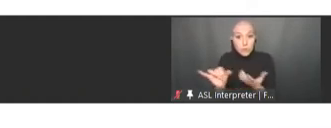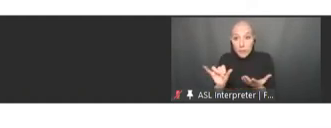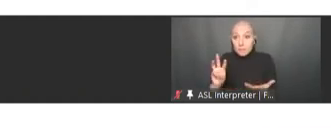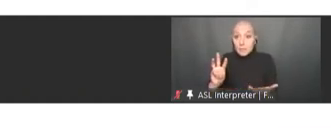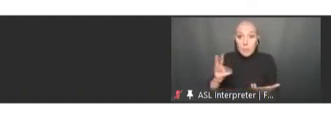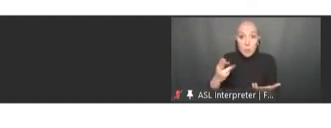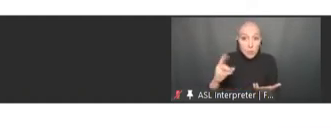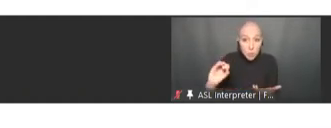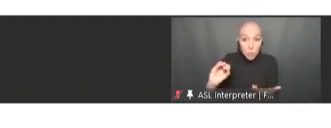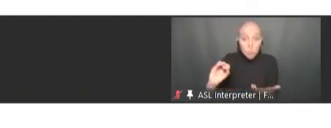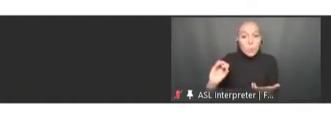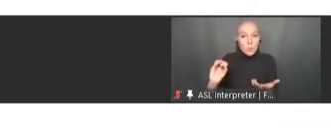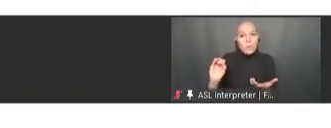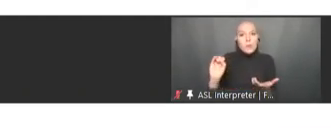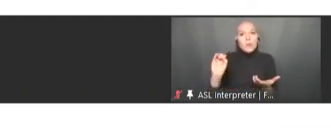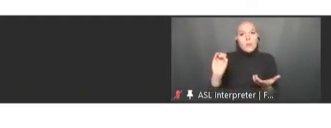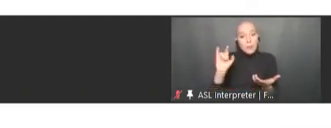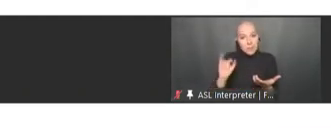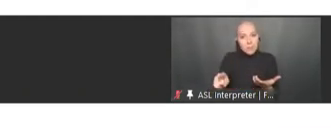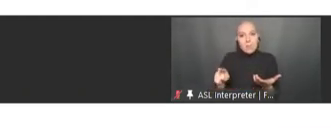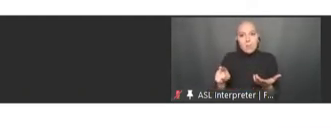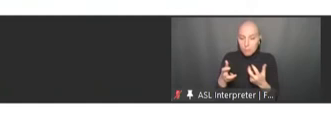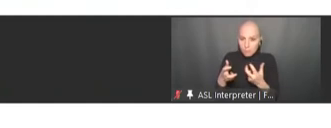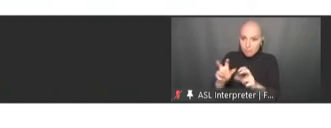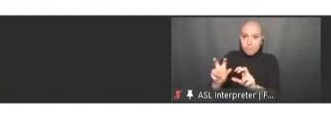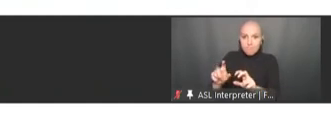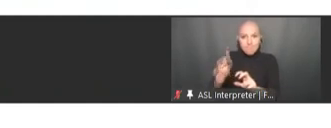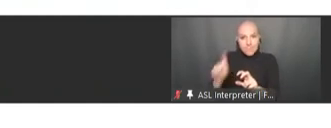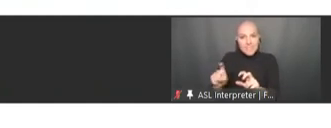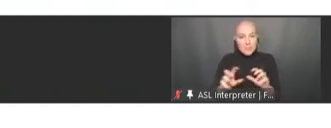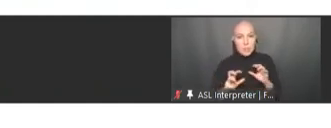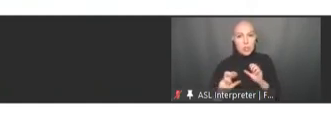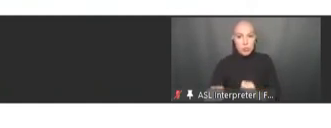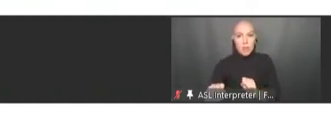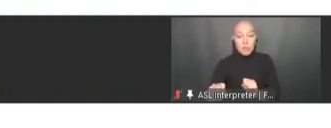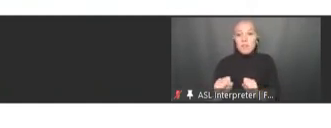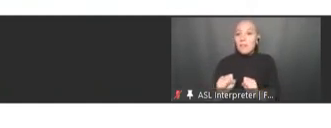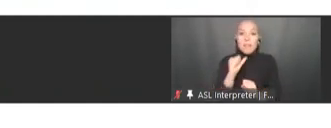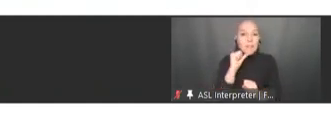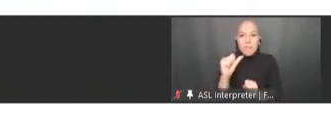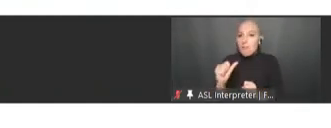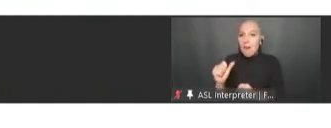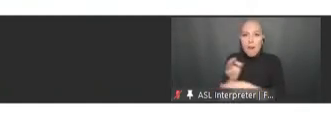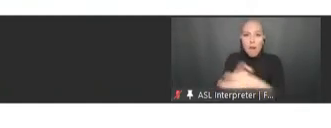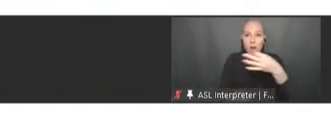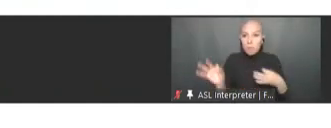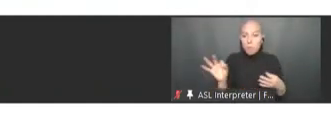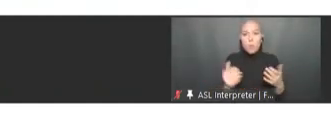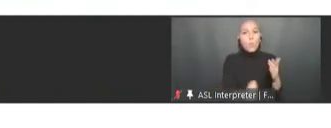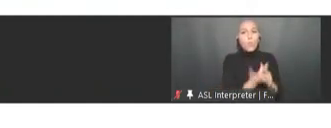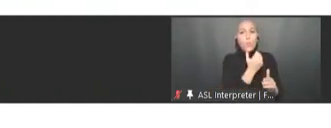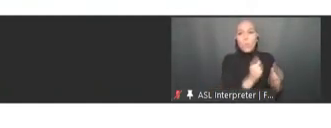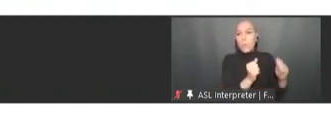needs to be strengthened and not substituted by new parallel organizations that will probably also